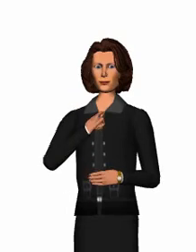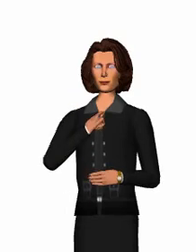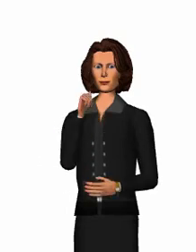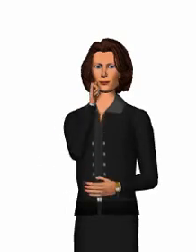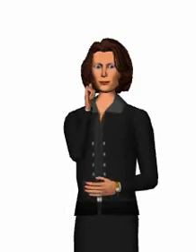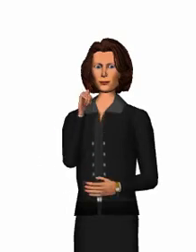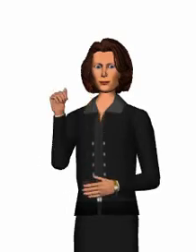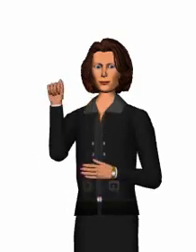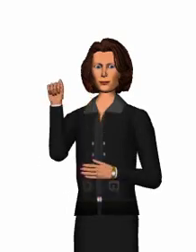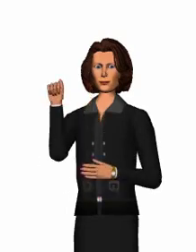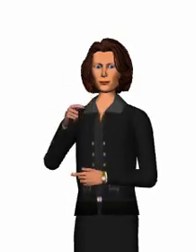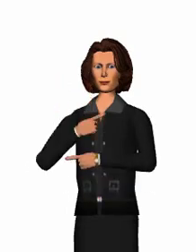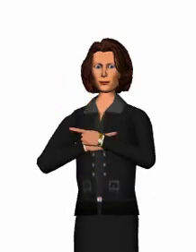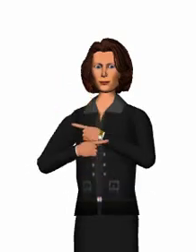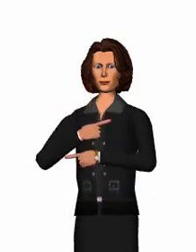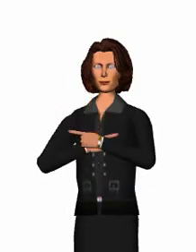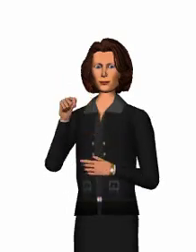I’m a sign language Avatar.